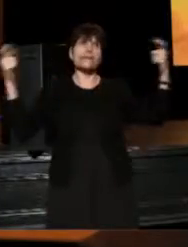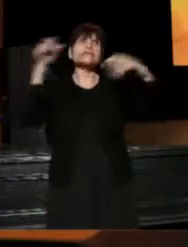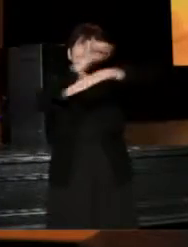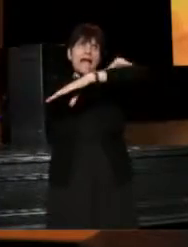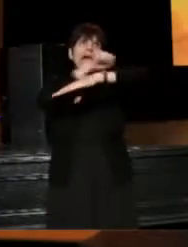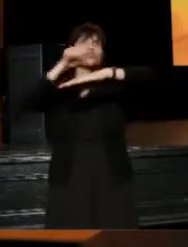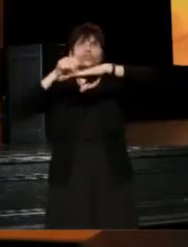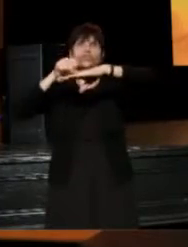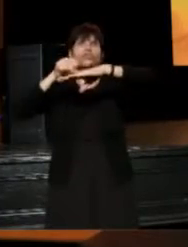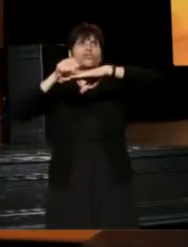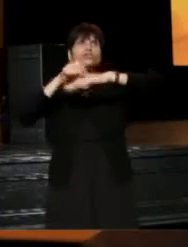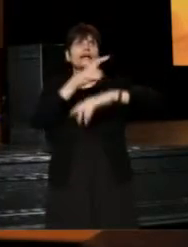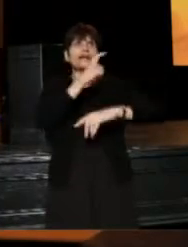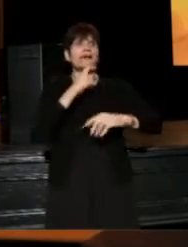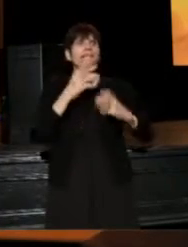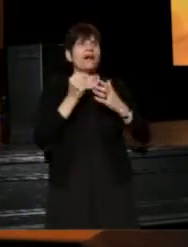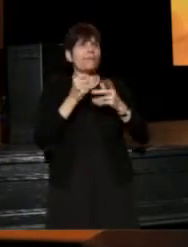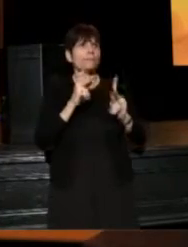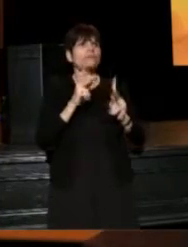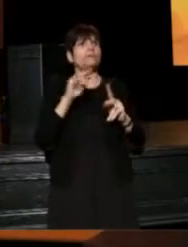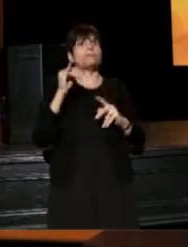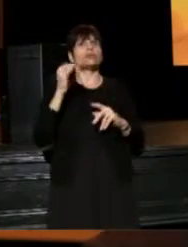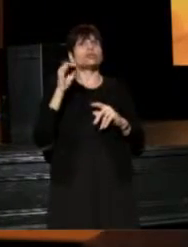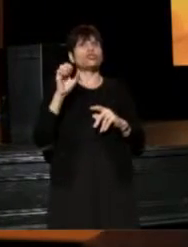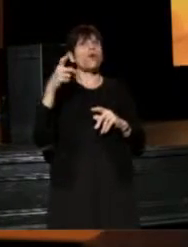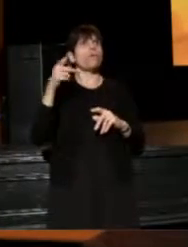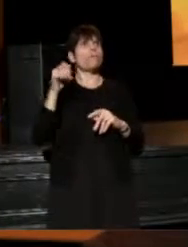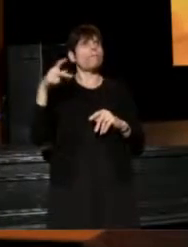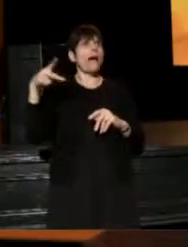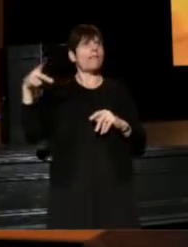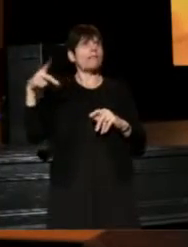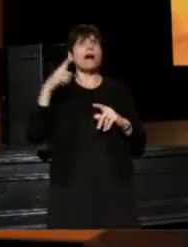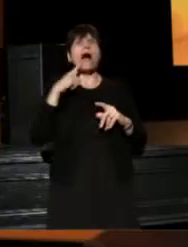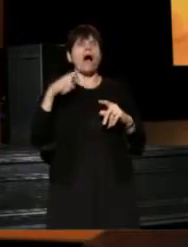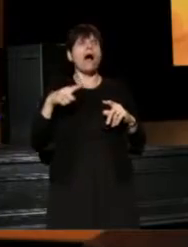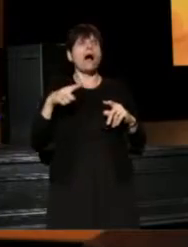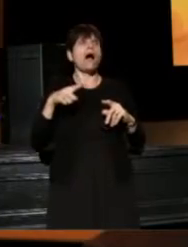I was given that opportunity by Joe Papp when I was quite young,